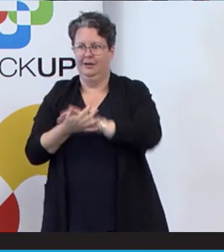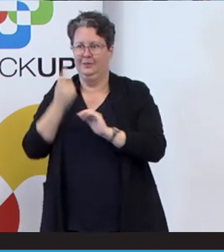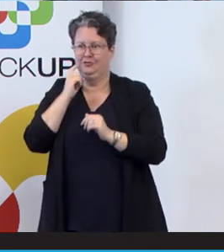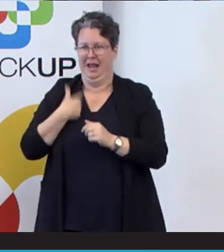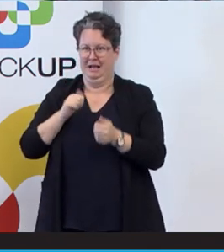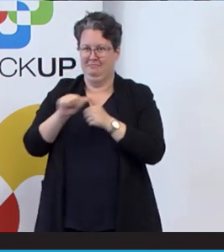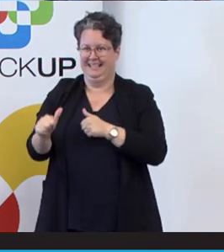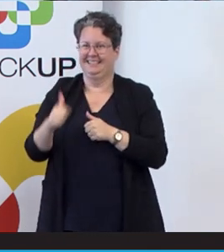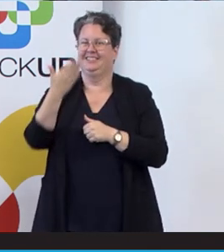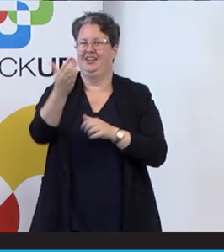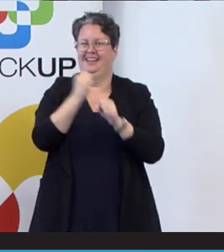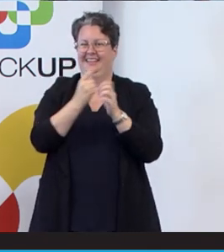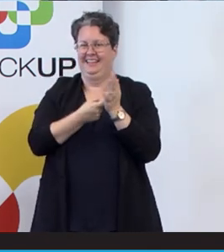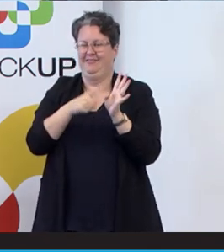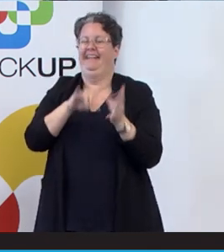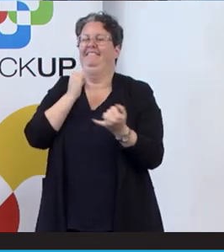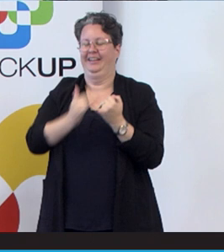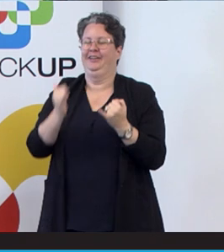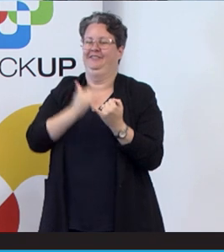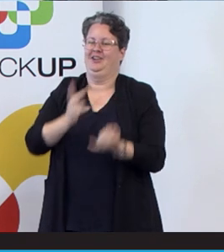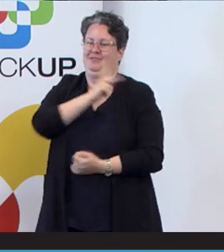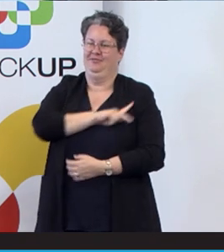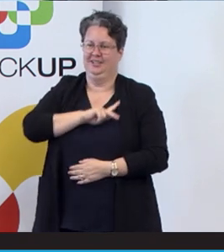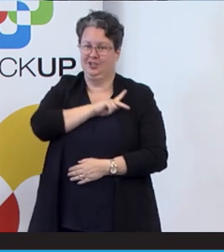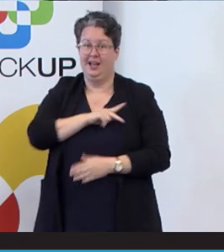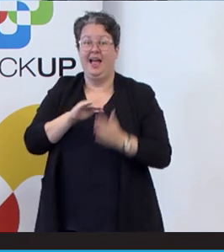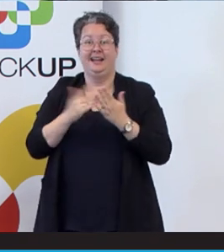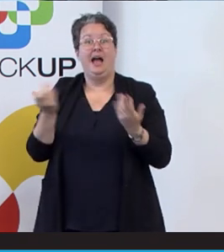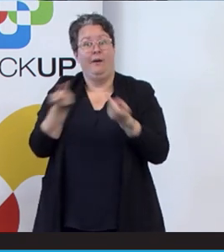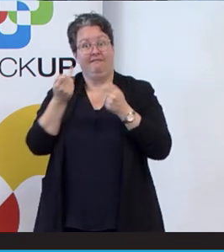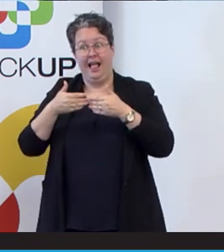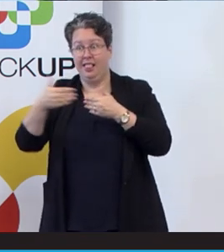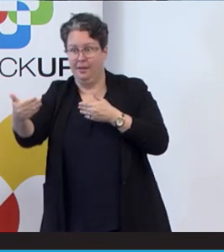but to have his professionalism and this will now be available, you know, probably about 60